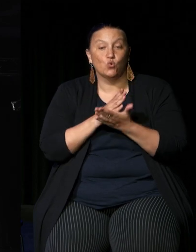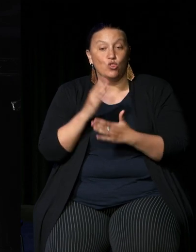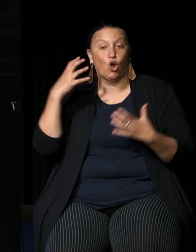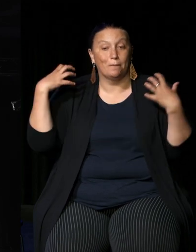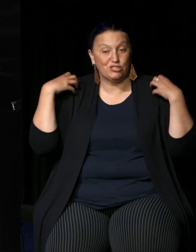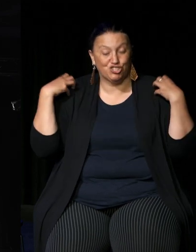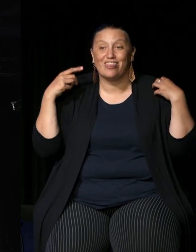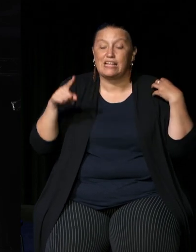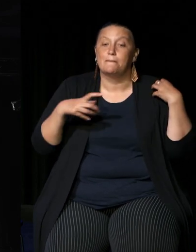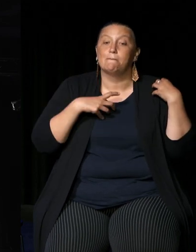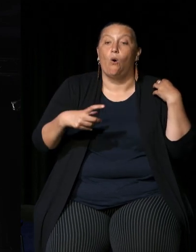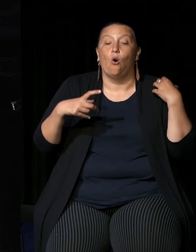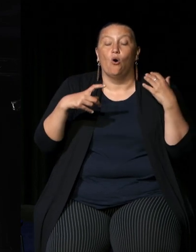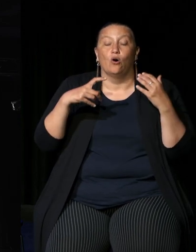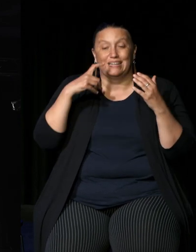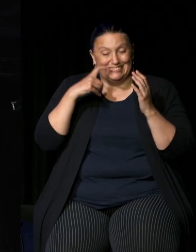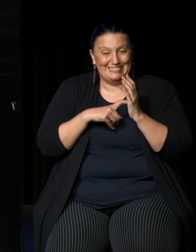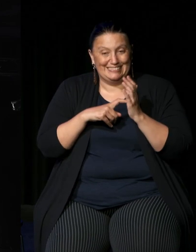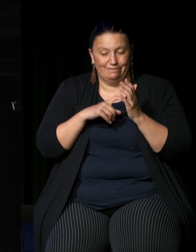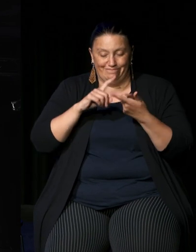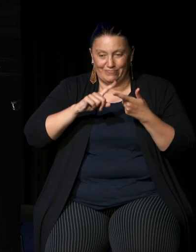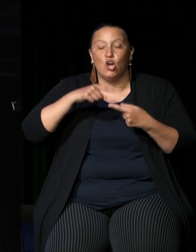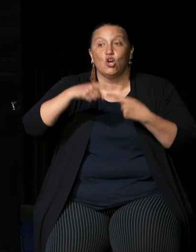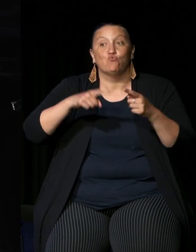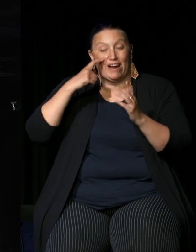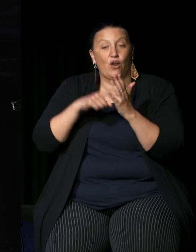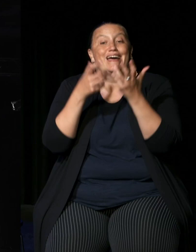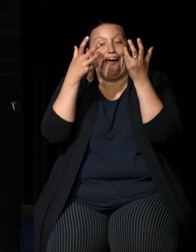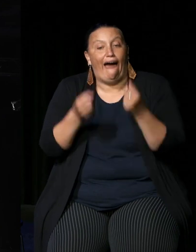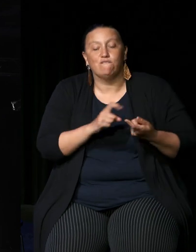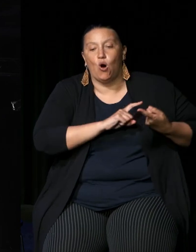the recognition of an ongoing First Nation sovereignty so he says it does actually the